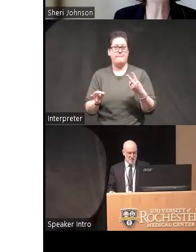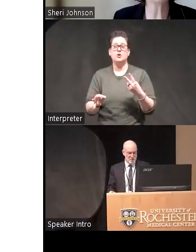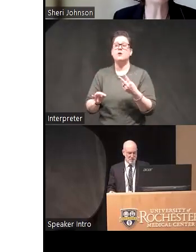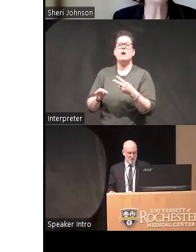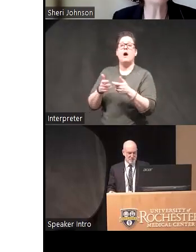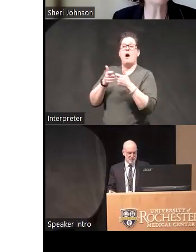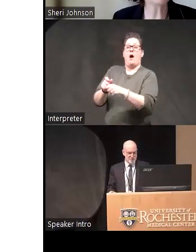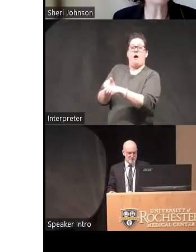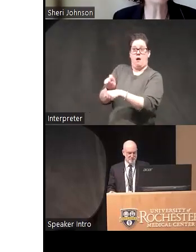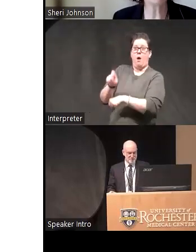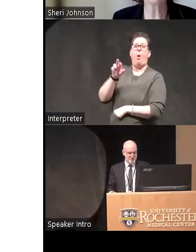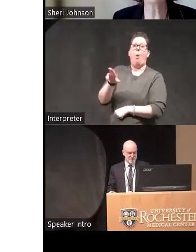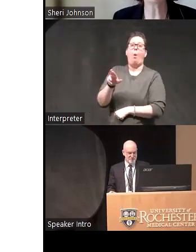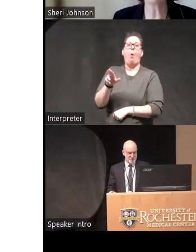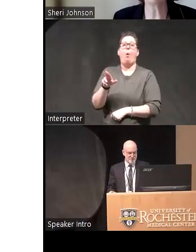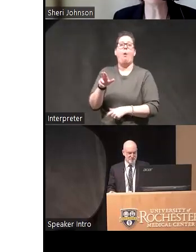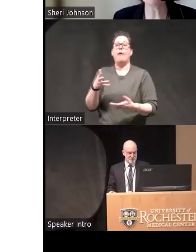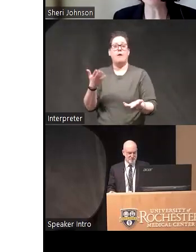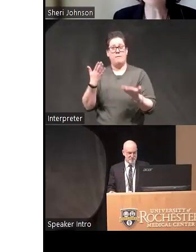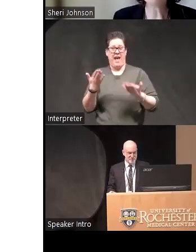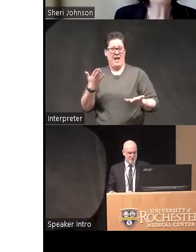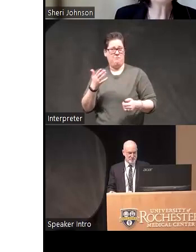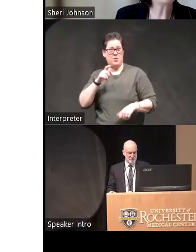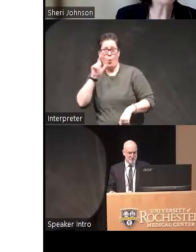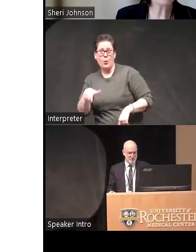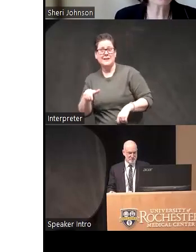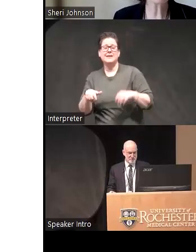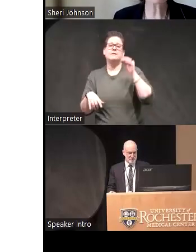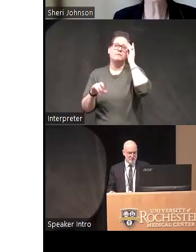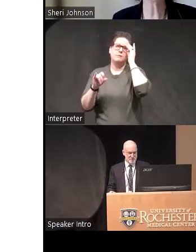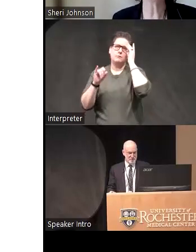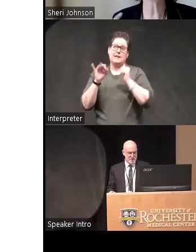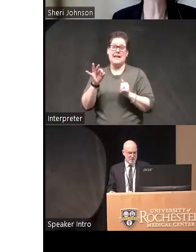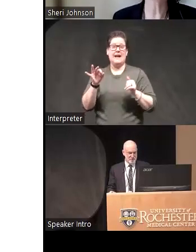you did a randomized look at whether that part is needed if you are going to do it and you really